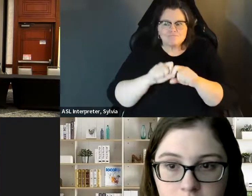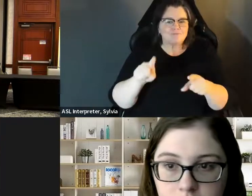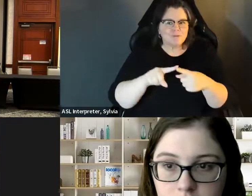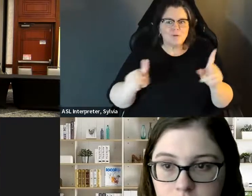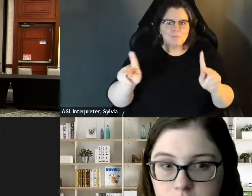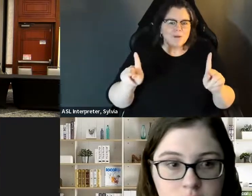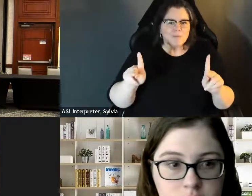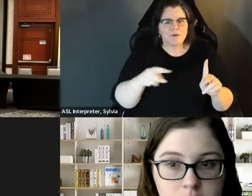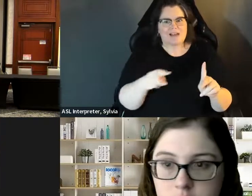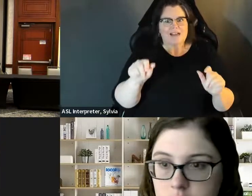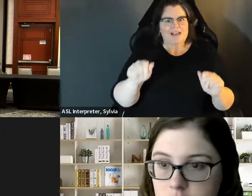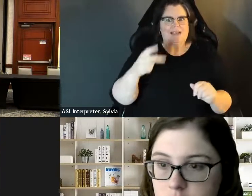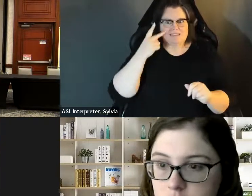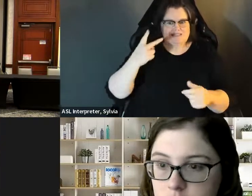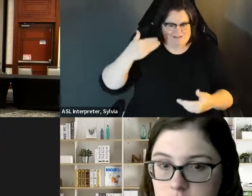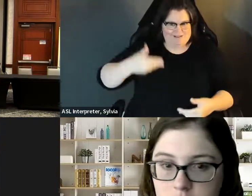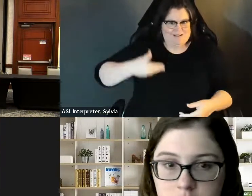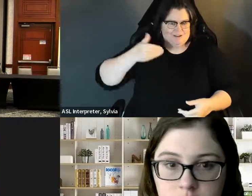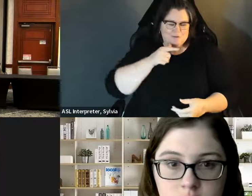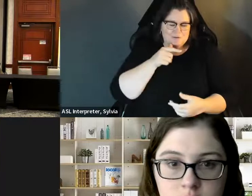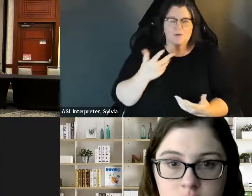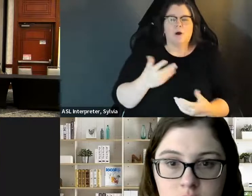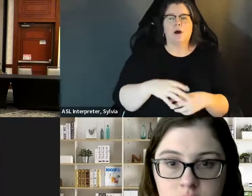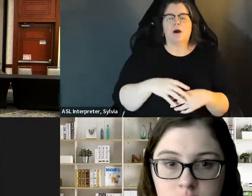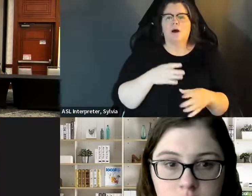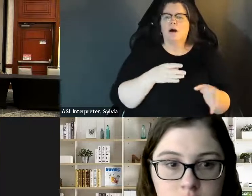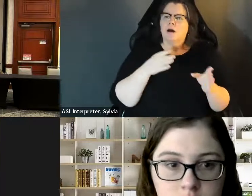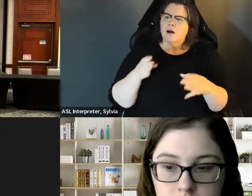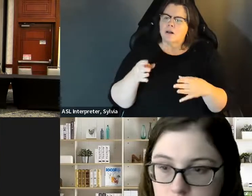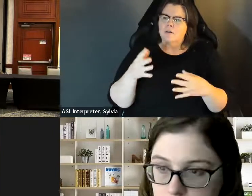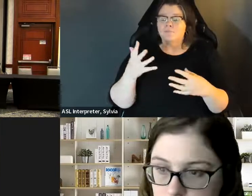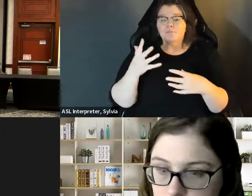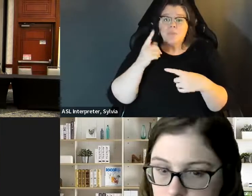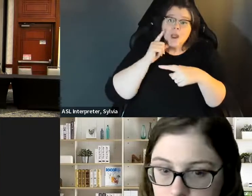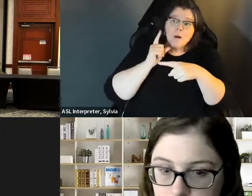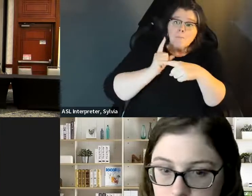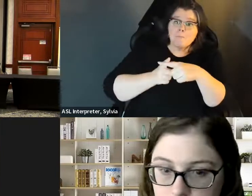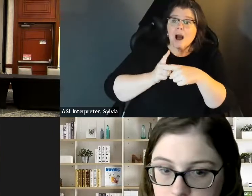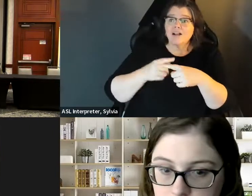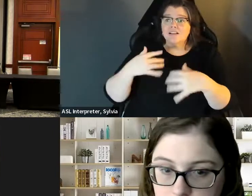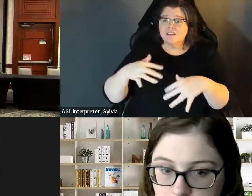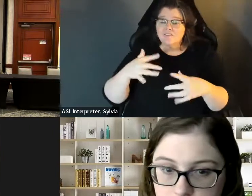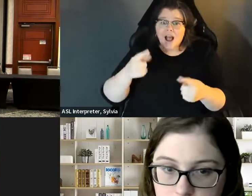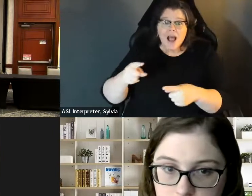technology and Facebook live to get their messages out and so there's different ways that you're able to do that. In